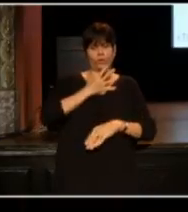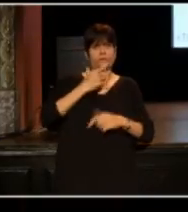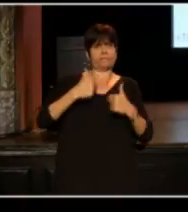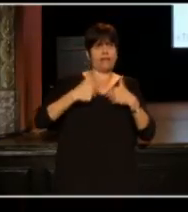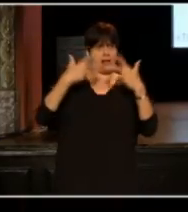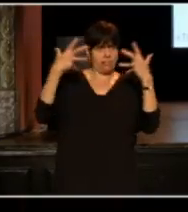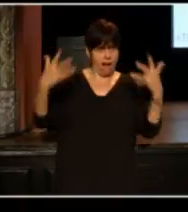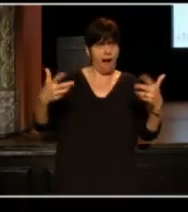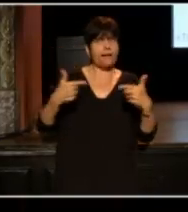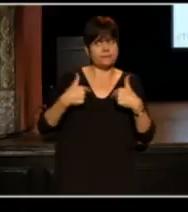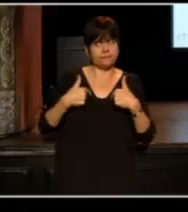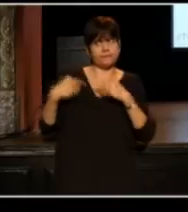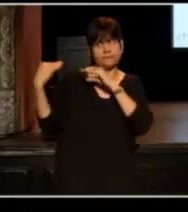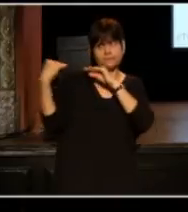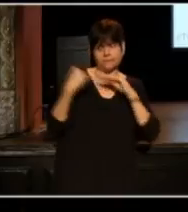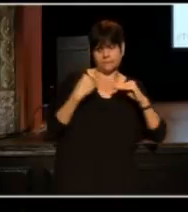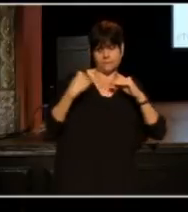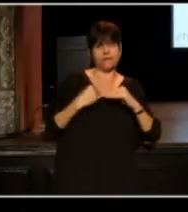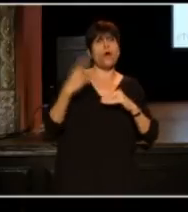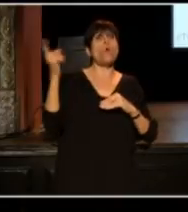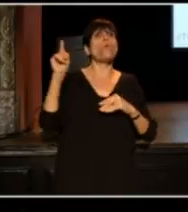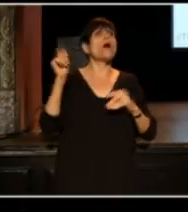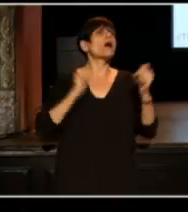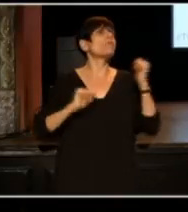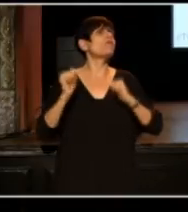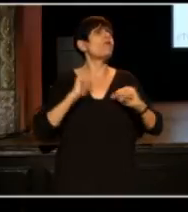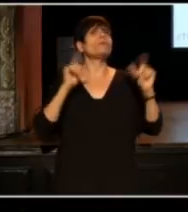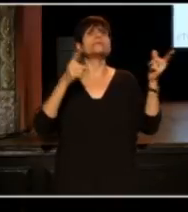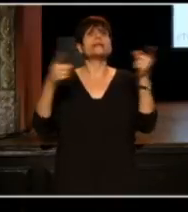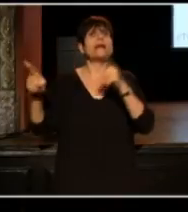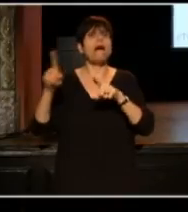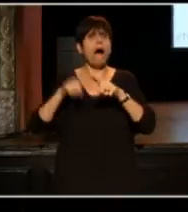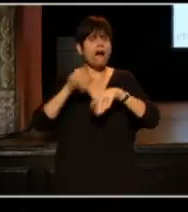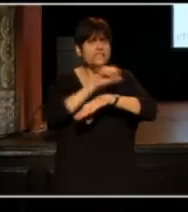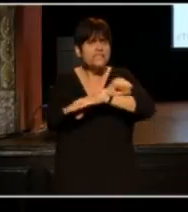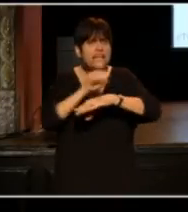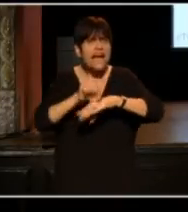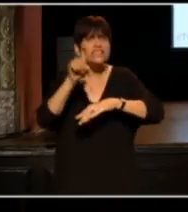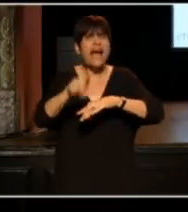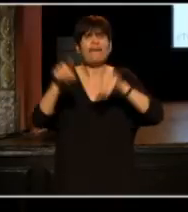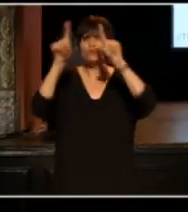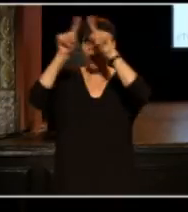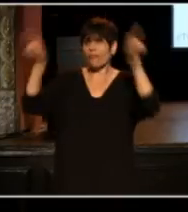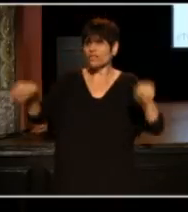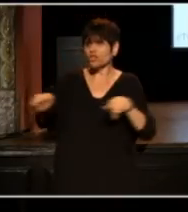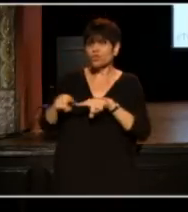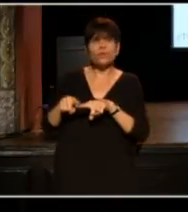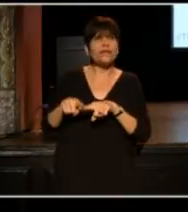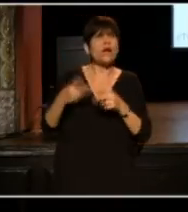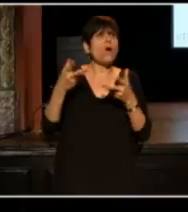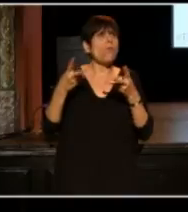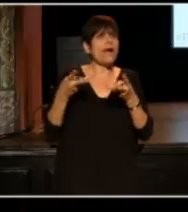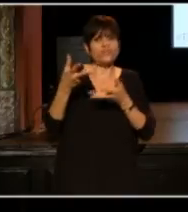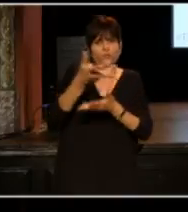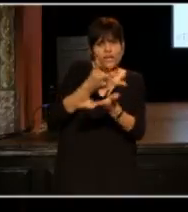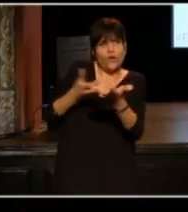so I think about where performance can happen. Does it have to be on a stage? Does it have to be on a screen? Is there a way to interact with it?